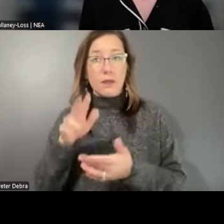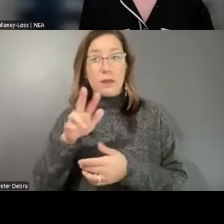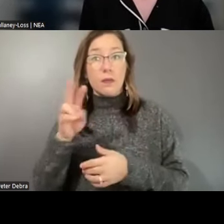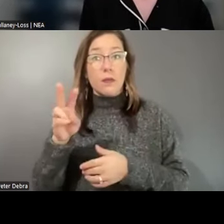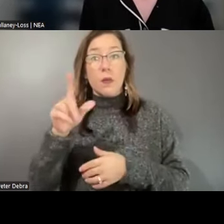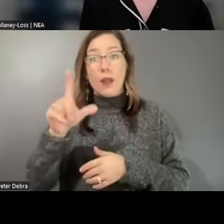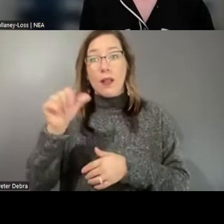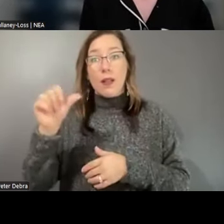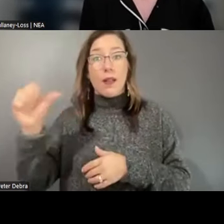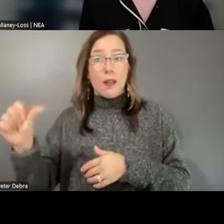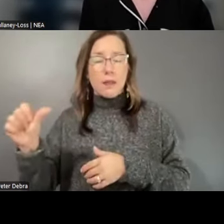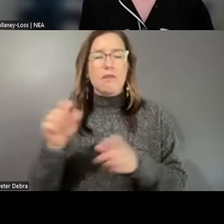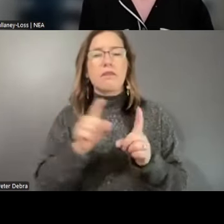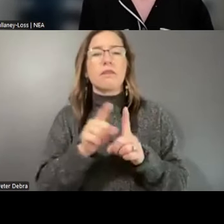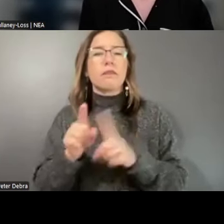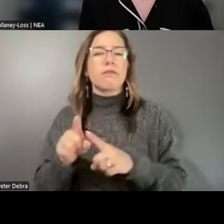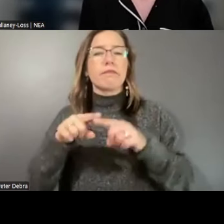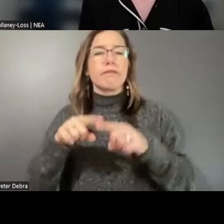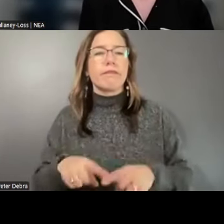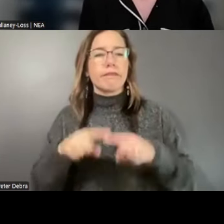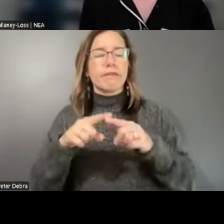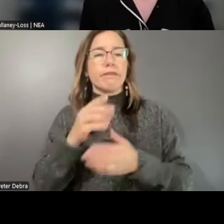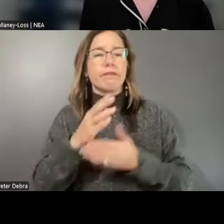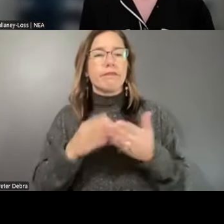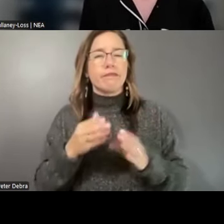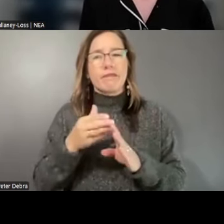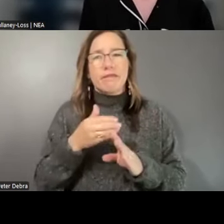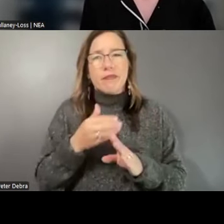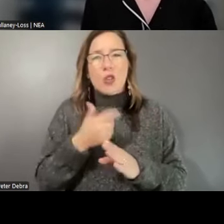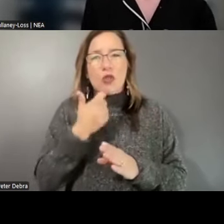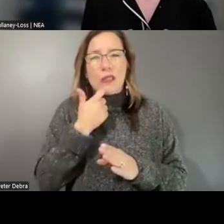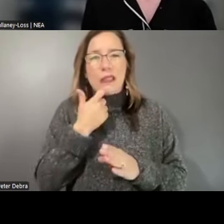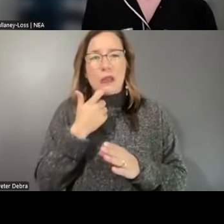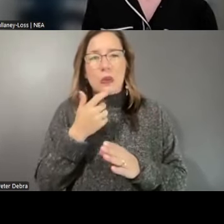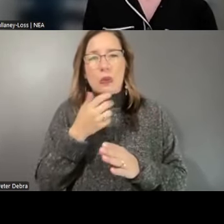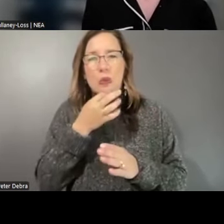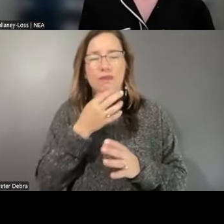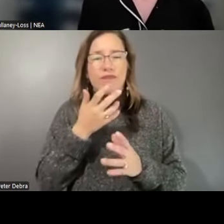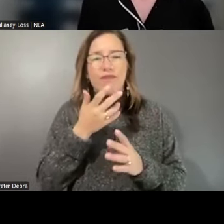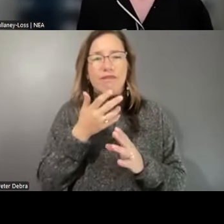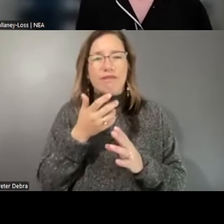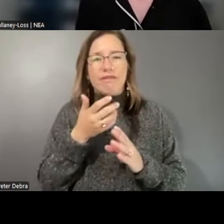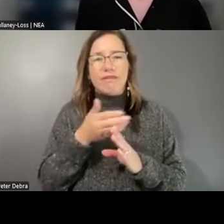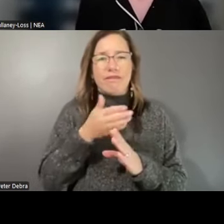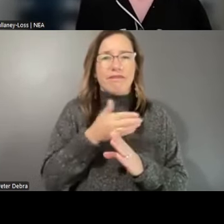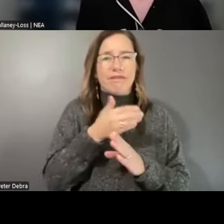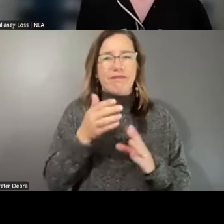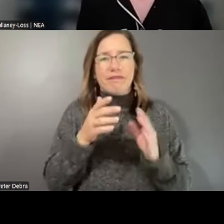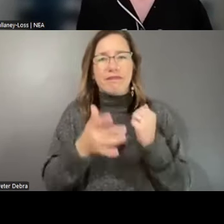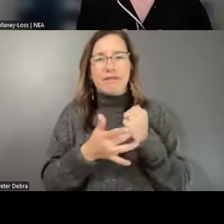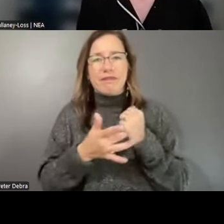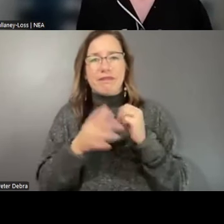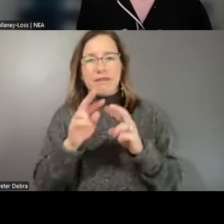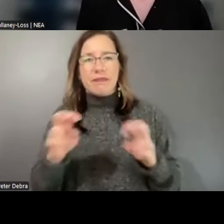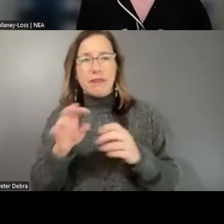and also based on some of the preliminary typology analysis findings that we've had so far. It will